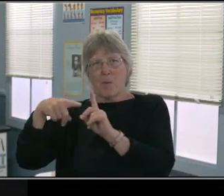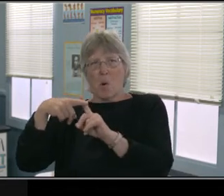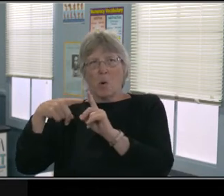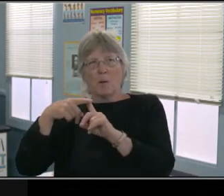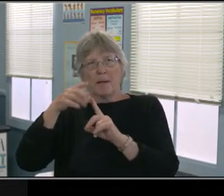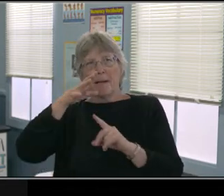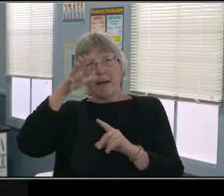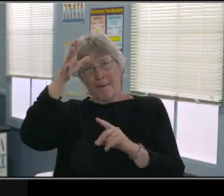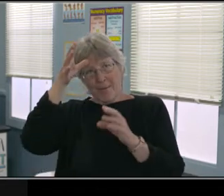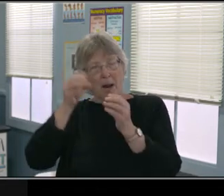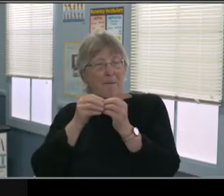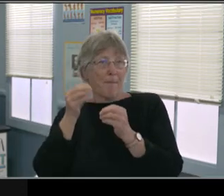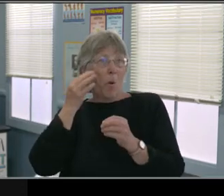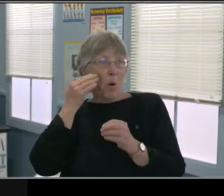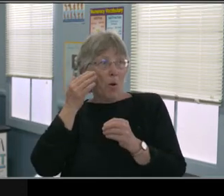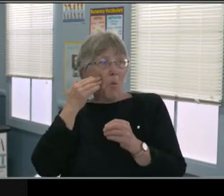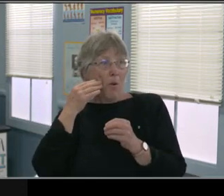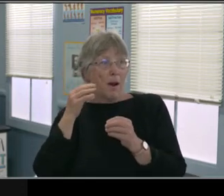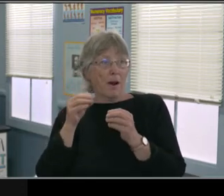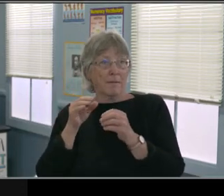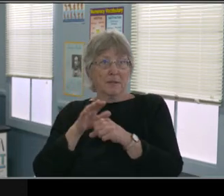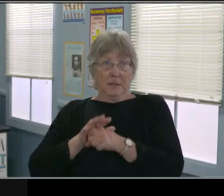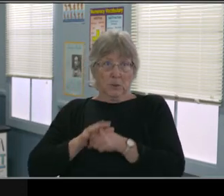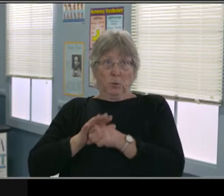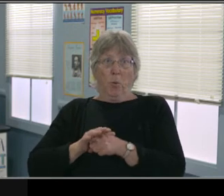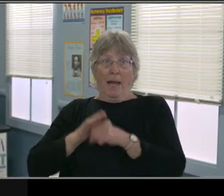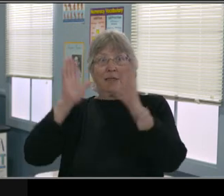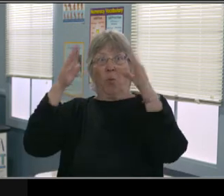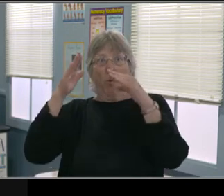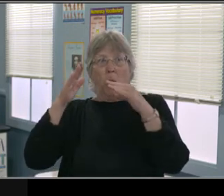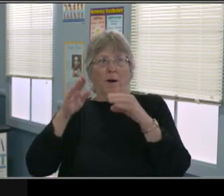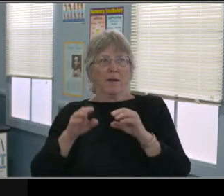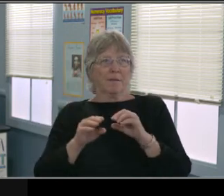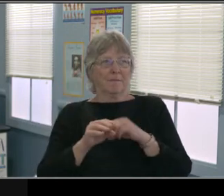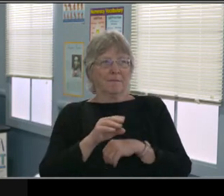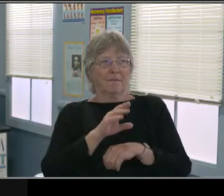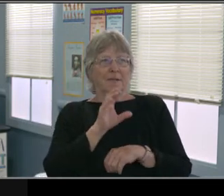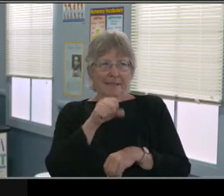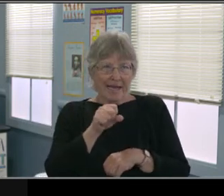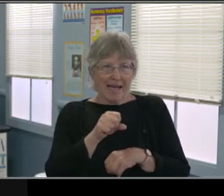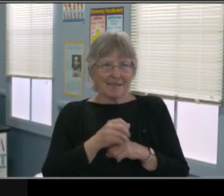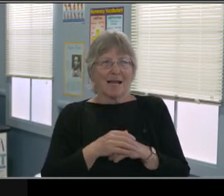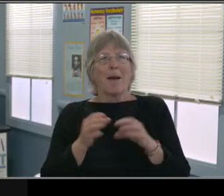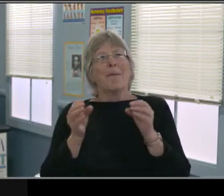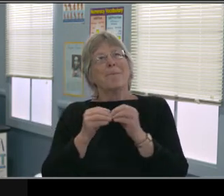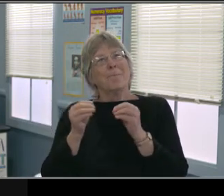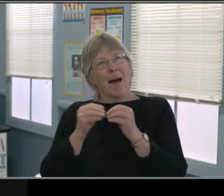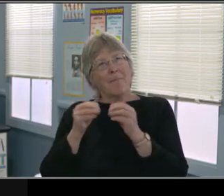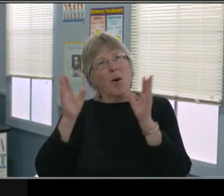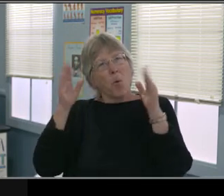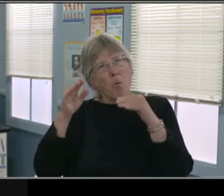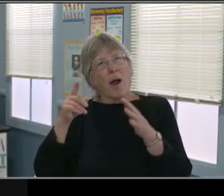So another pro I think is, parents learning, adapting